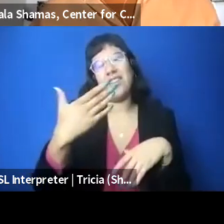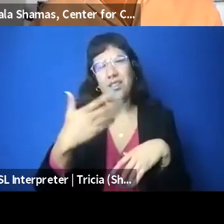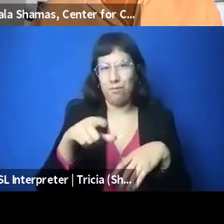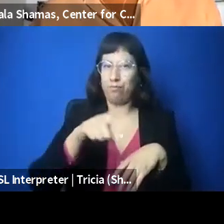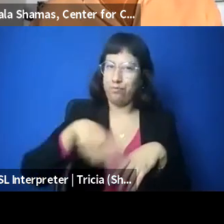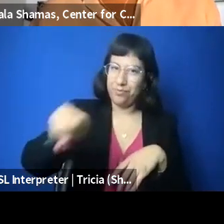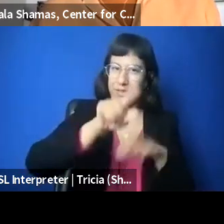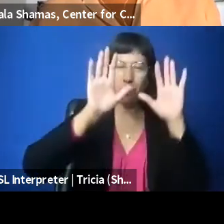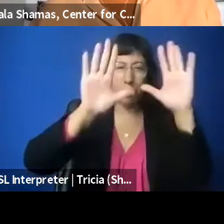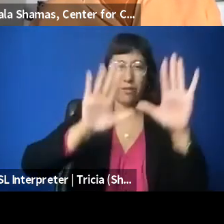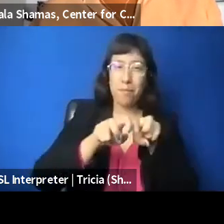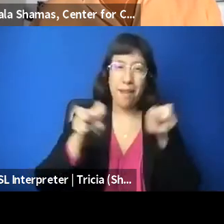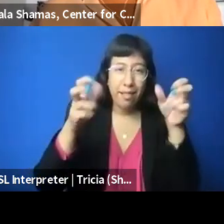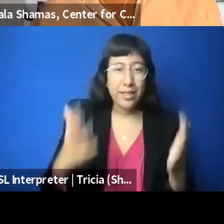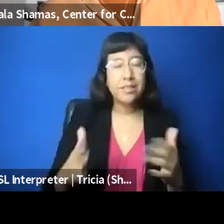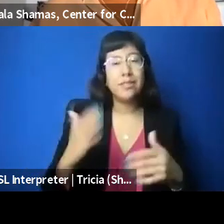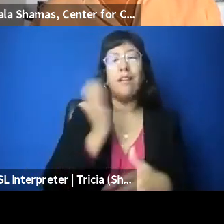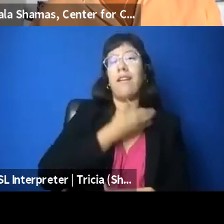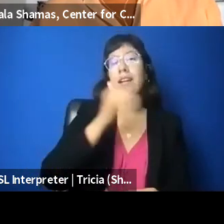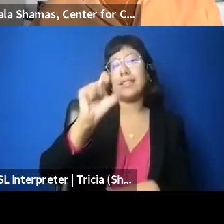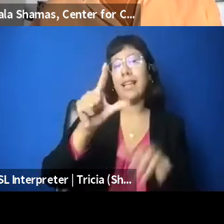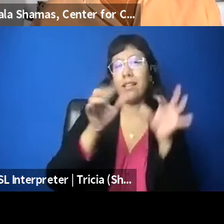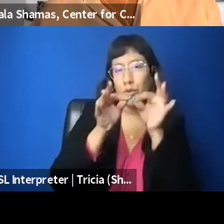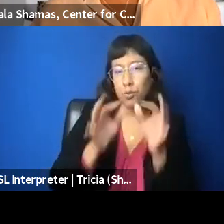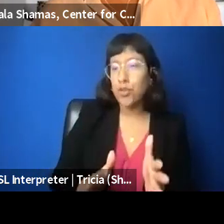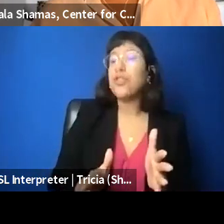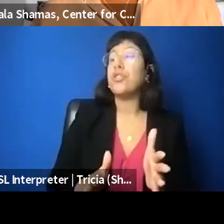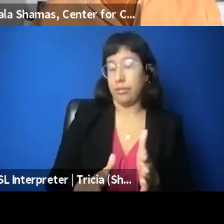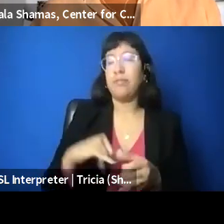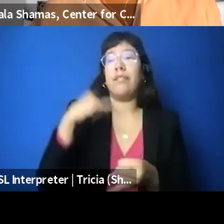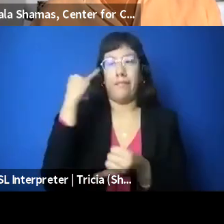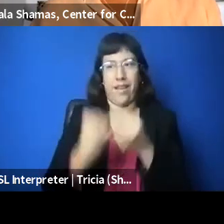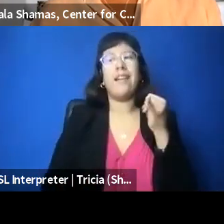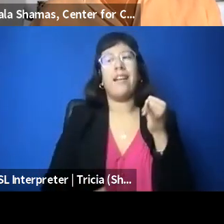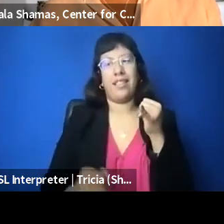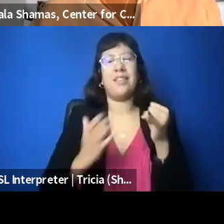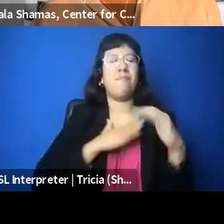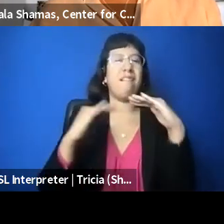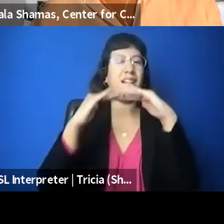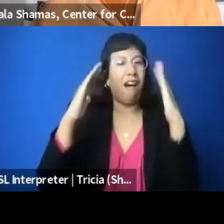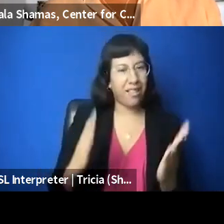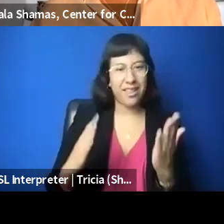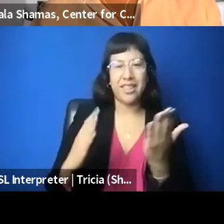to our ASL interpreters, and finally to my colleagues Jasjot Kaur and Sybil Gelin,